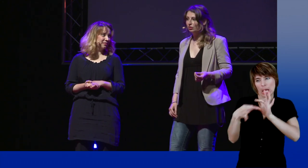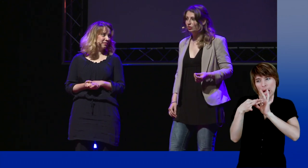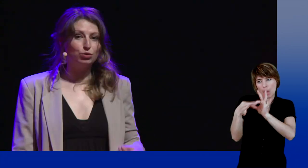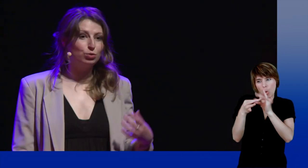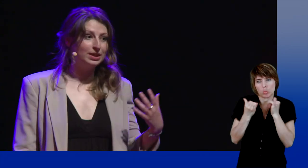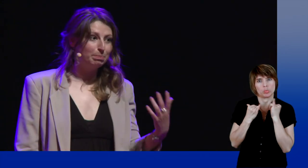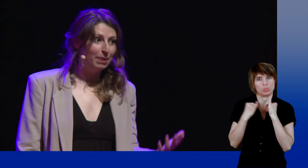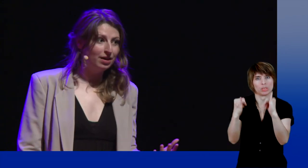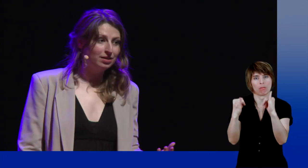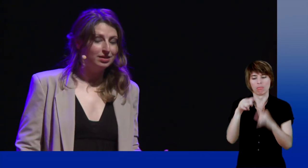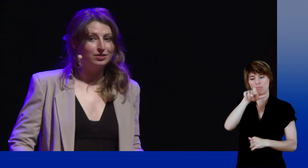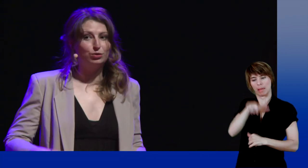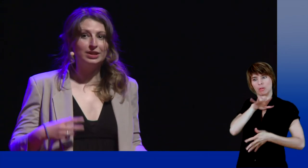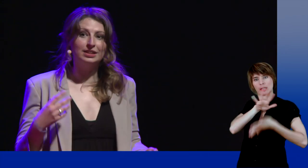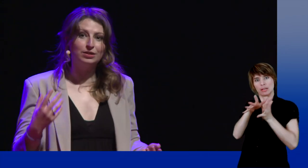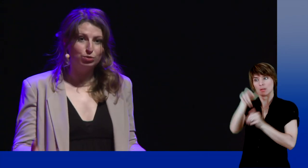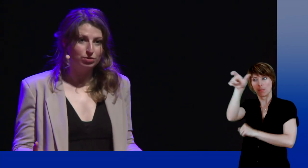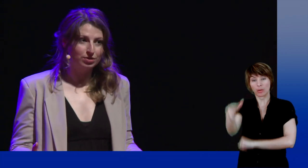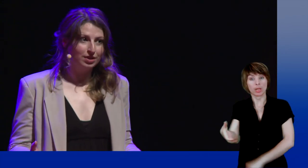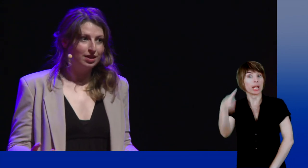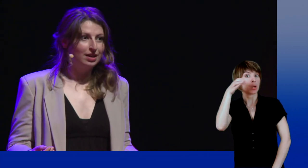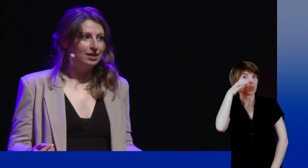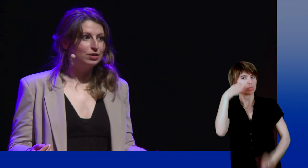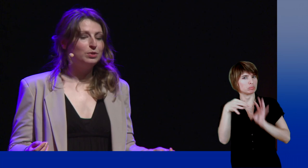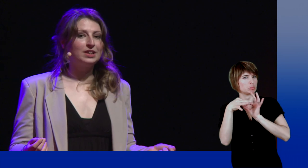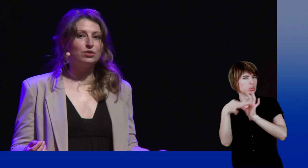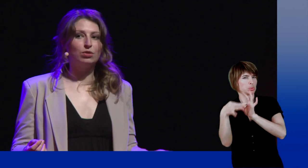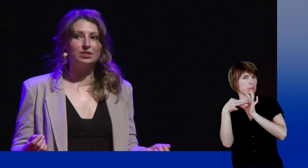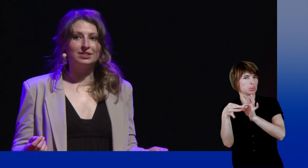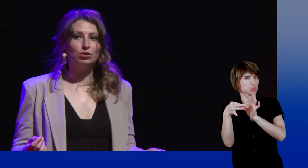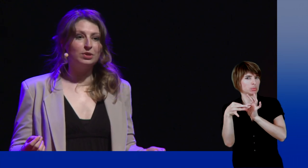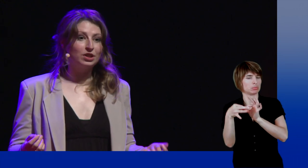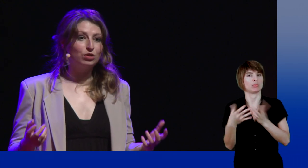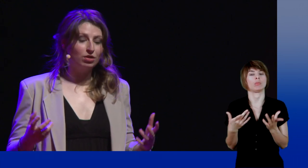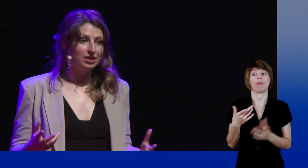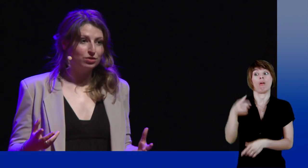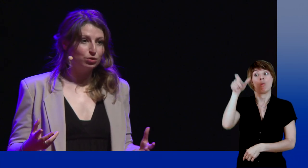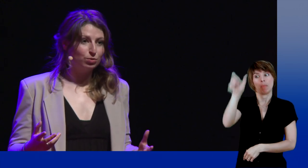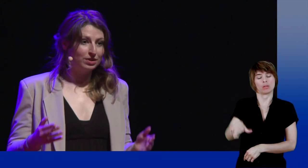between the speaker and the listener. Sign language communication requires a great deal of attention.